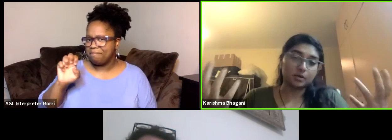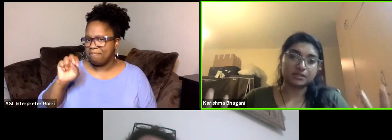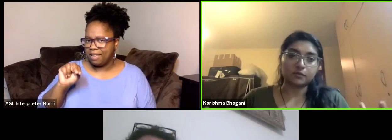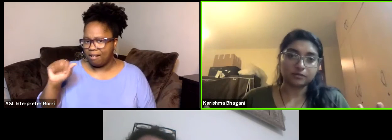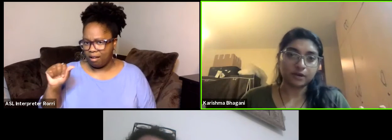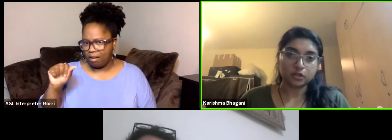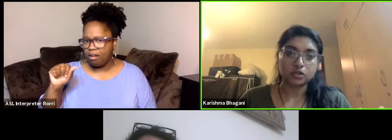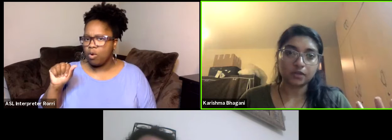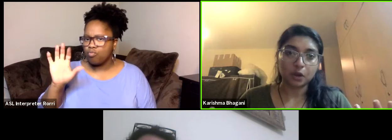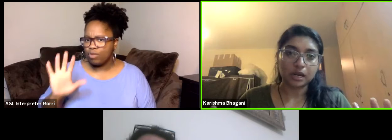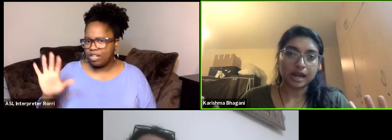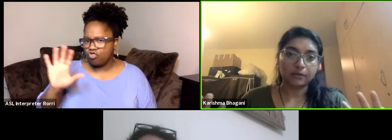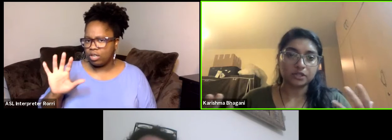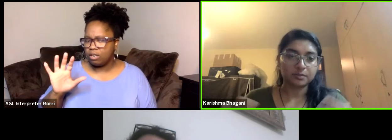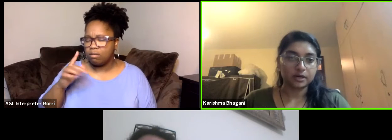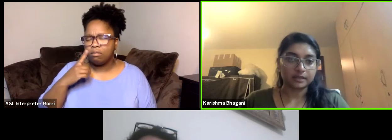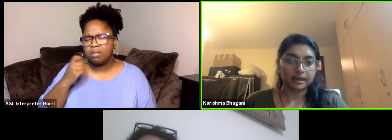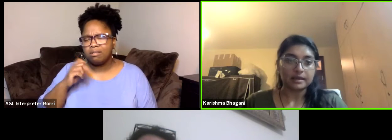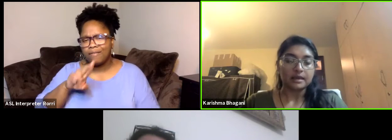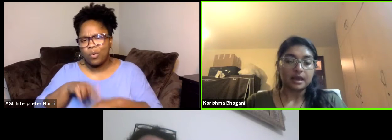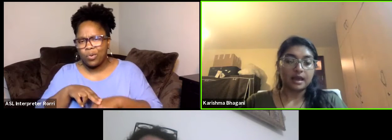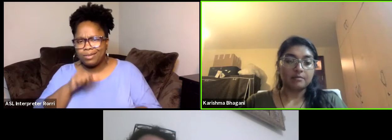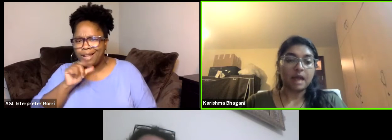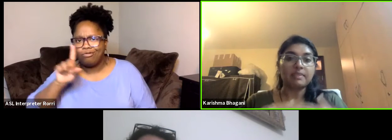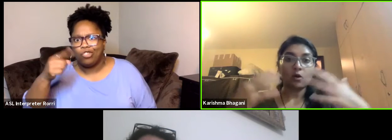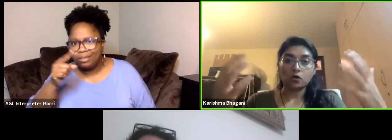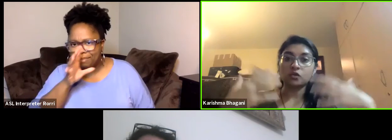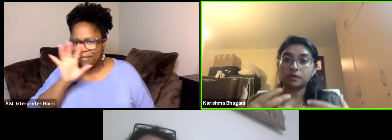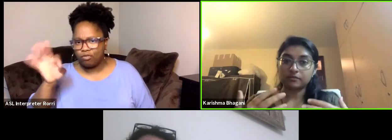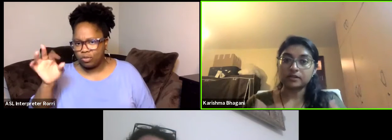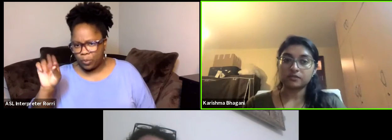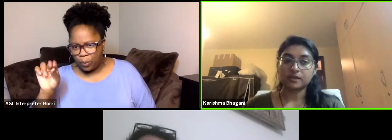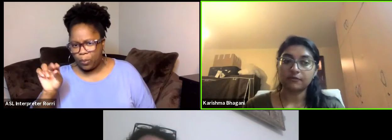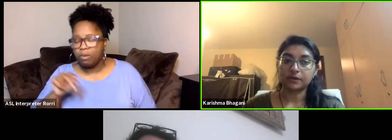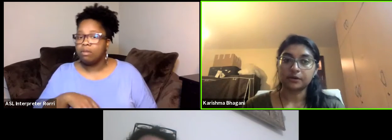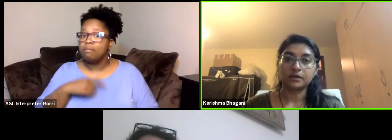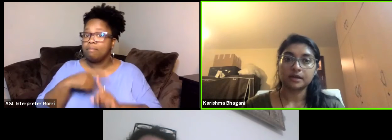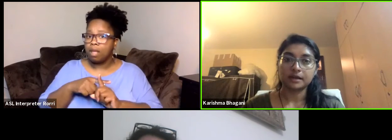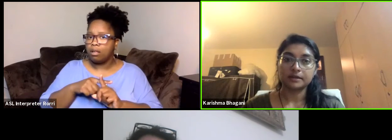because of course French is not the only language spoken there, and then also with the rest of the African continent.